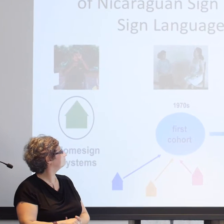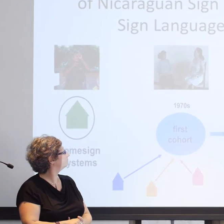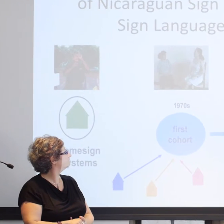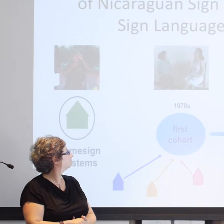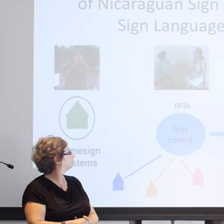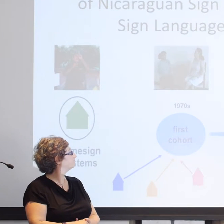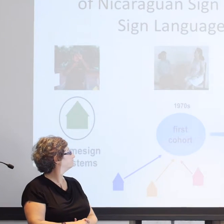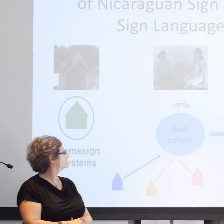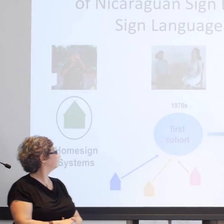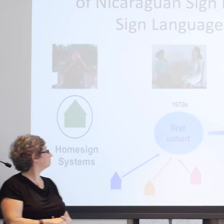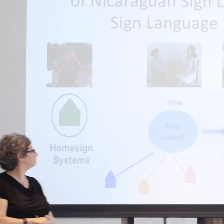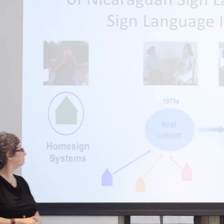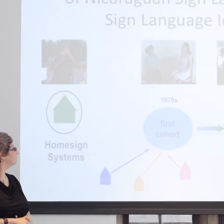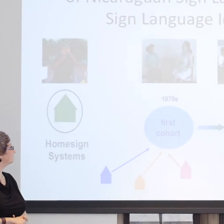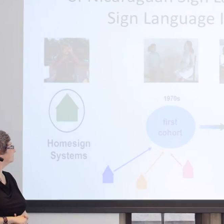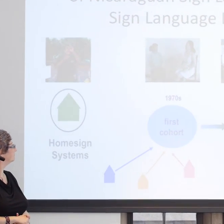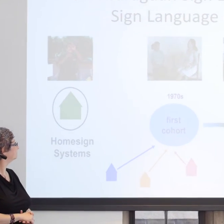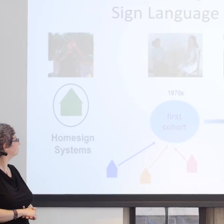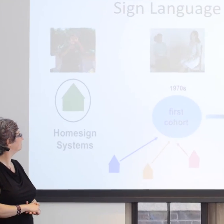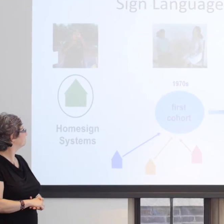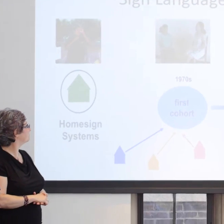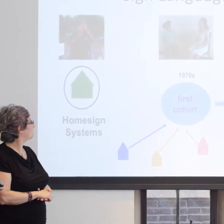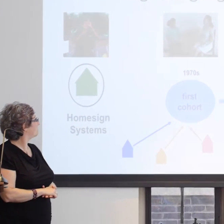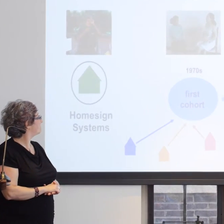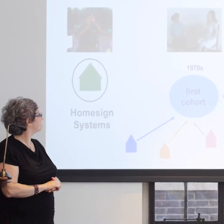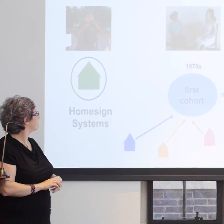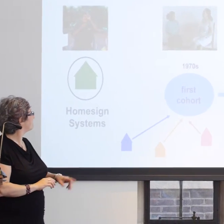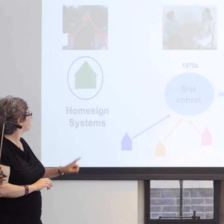than have this question of identity formation